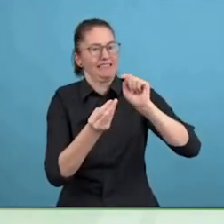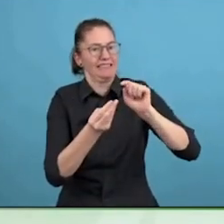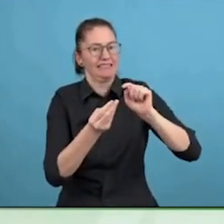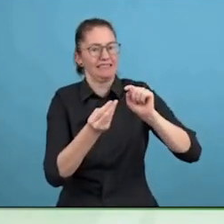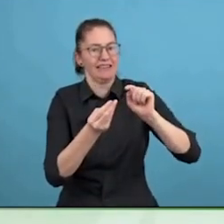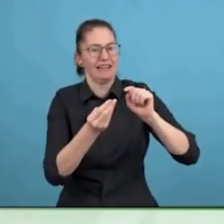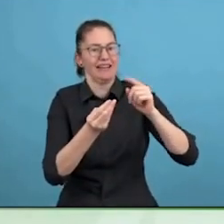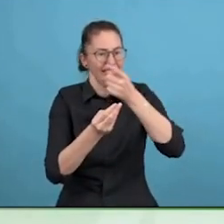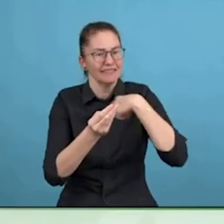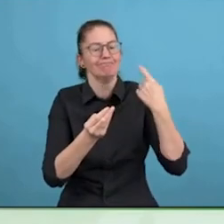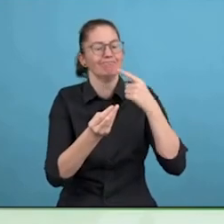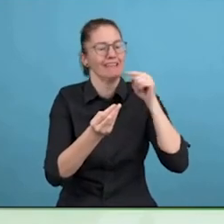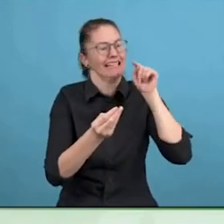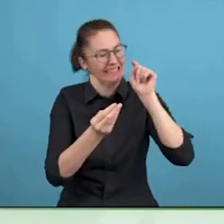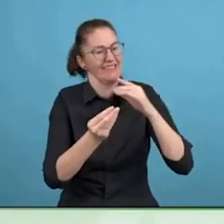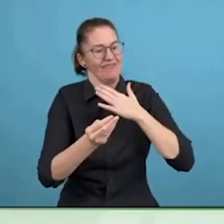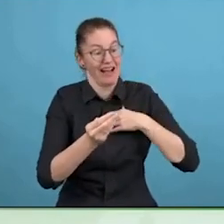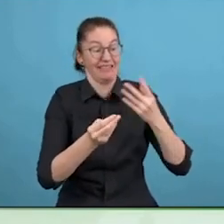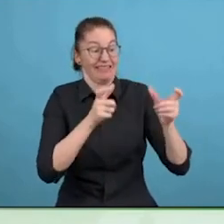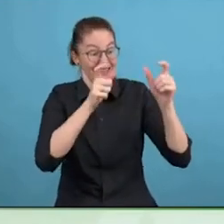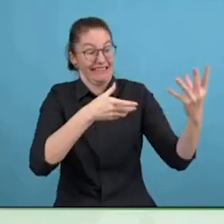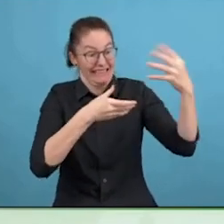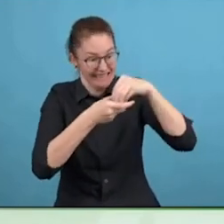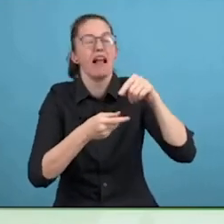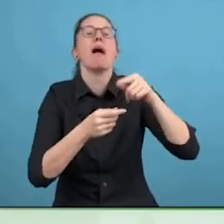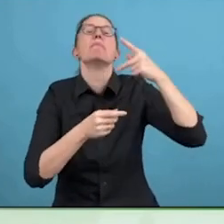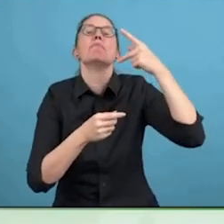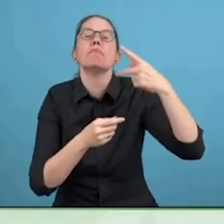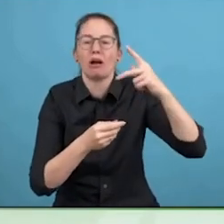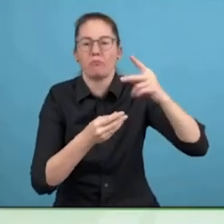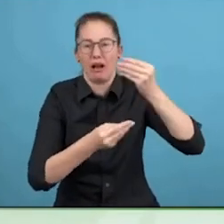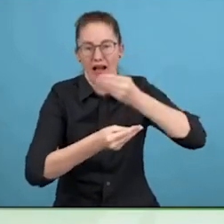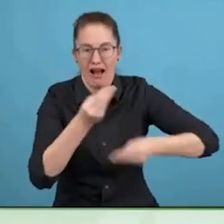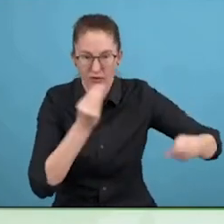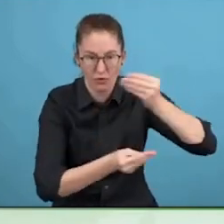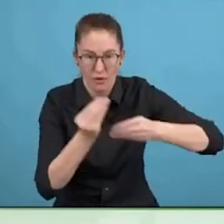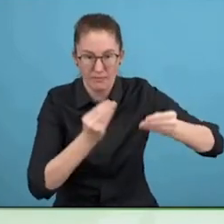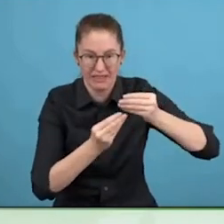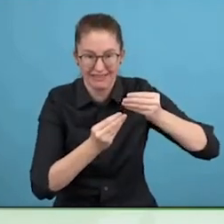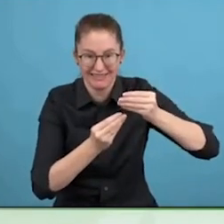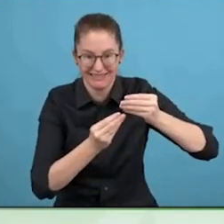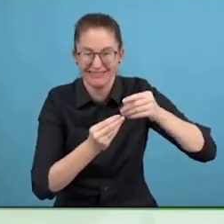economy coming in, and with this, I think the whole purple movement is